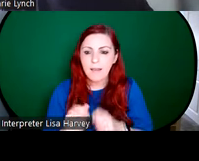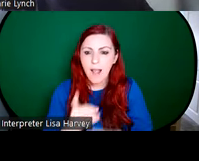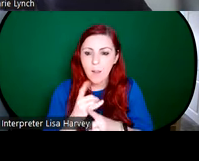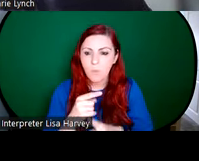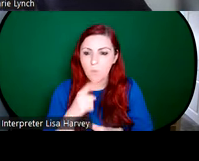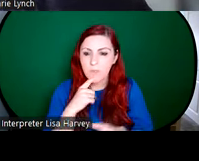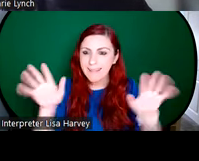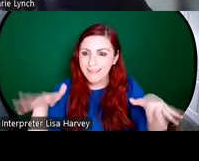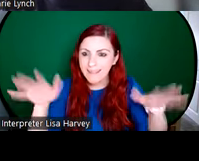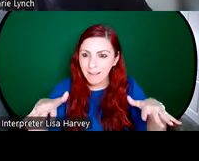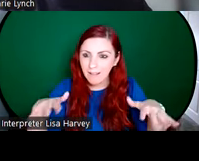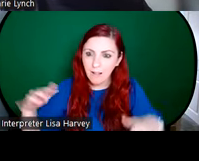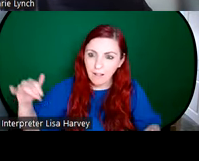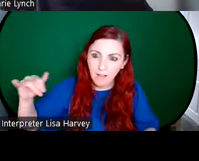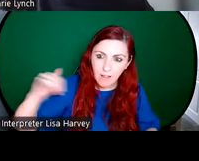snatched baby, which was really alarming for everyone involved, particularly the